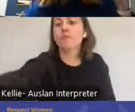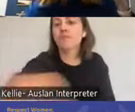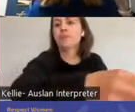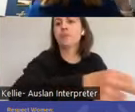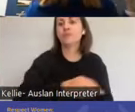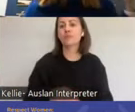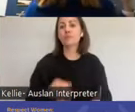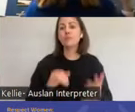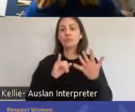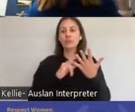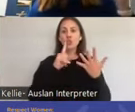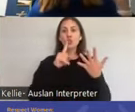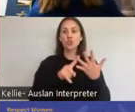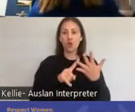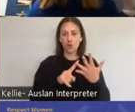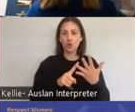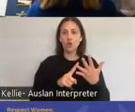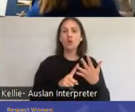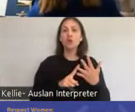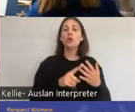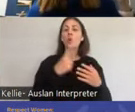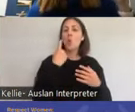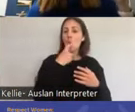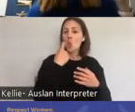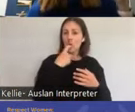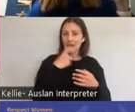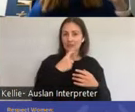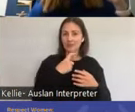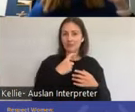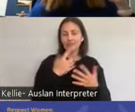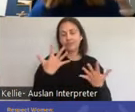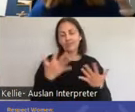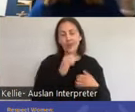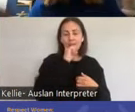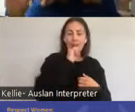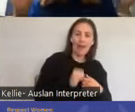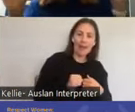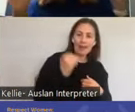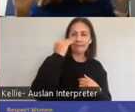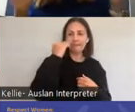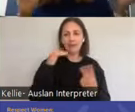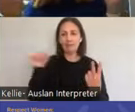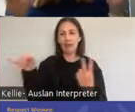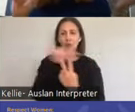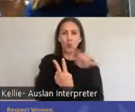there's a male female again binary debate of you know is do orgasms do people experience